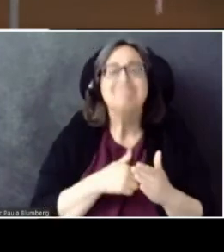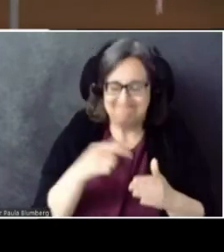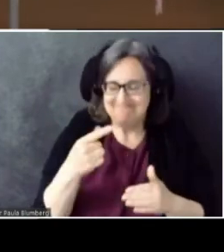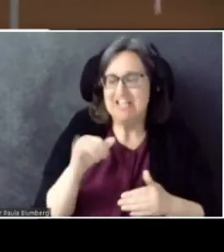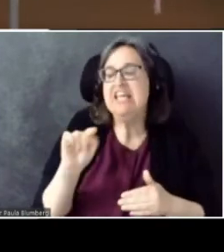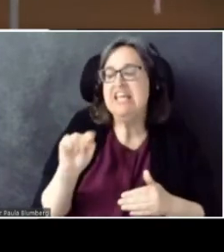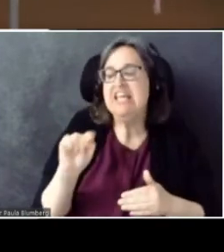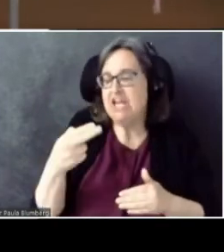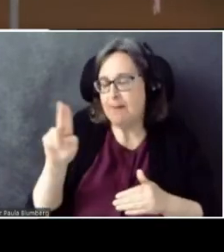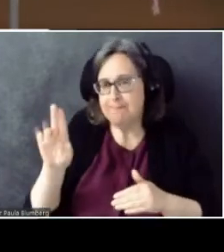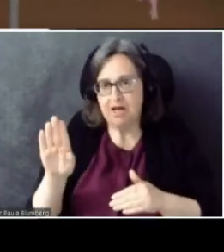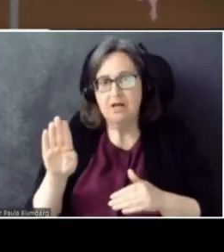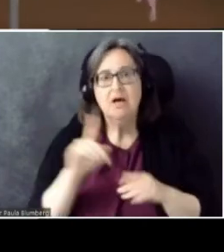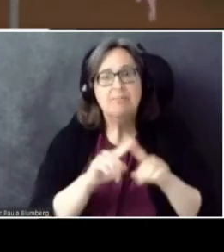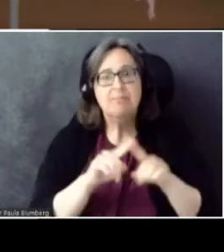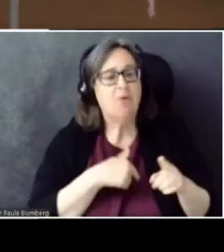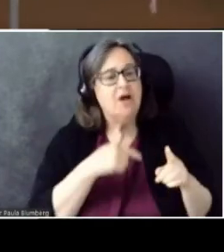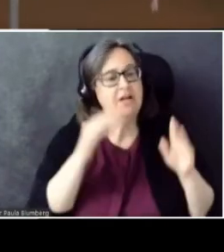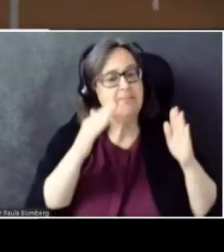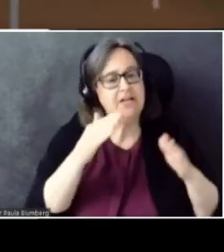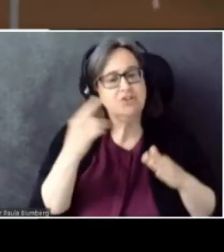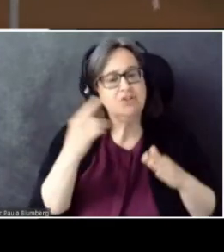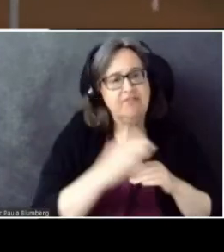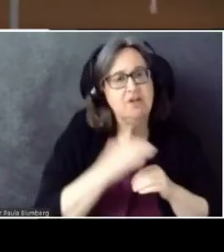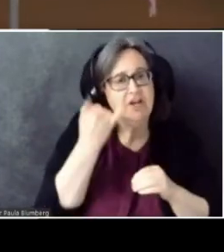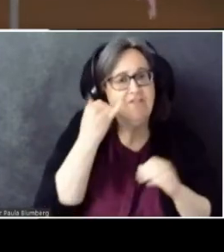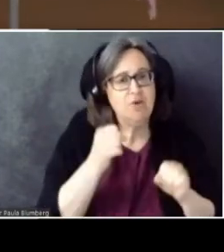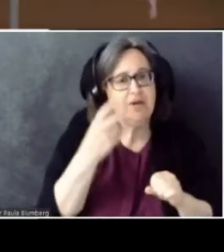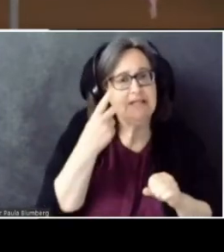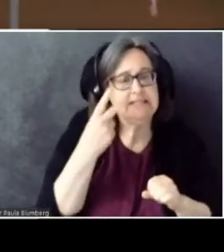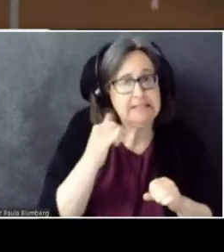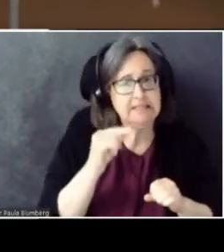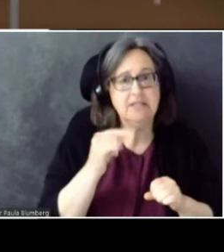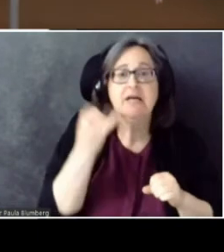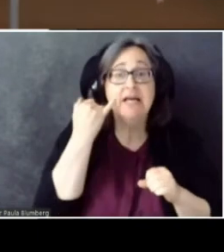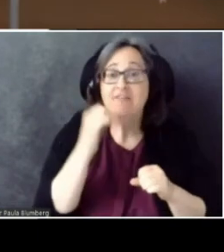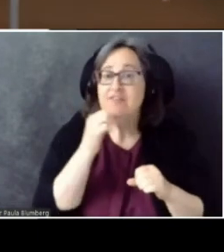But I want you to pay attention to something, if you can see it, and if not, I will blow it up for you.